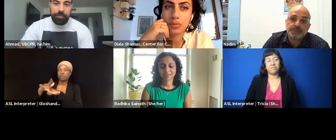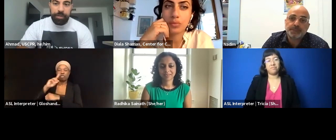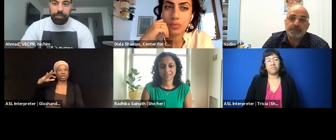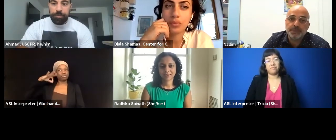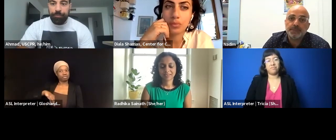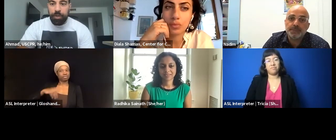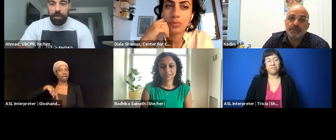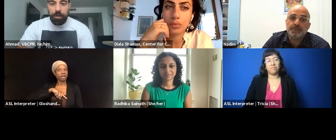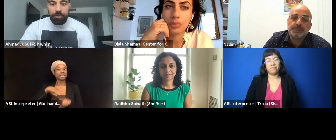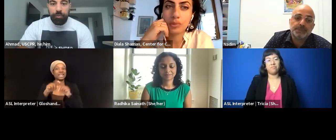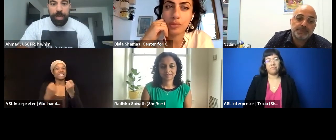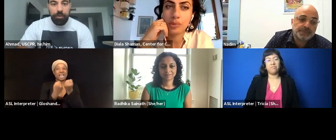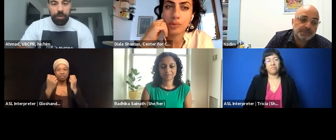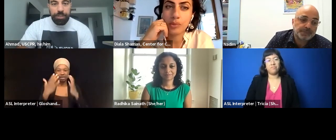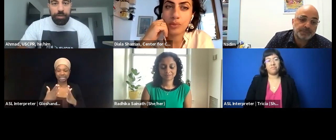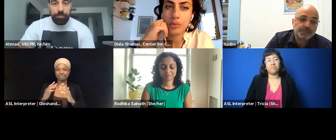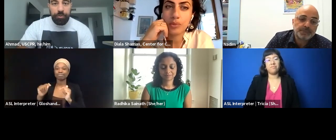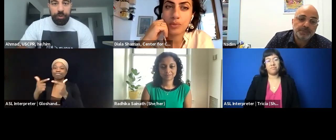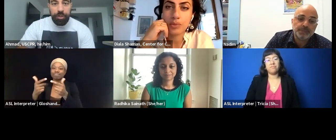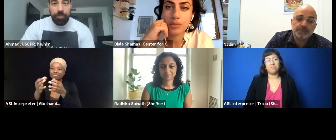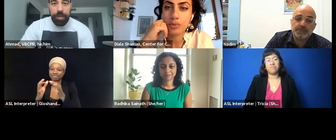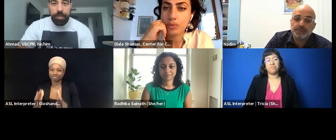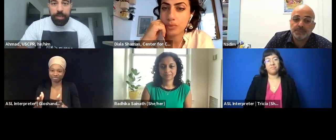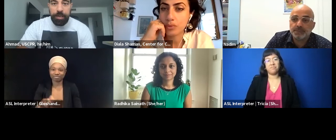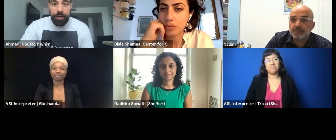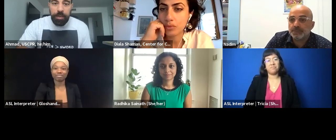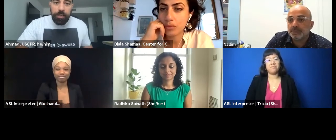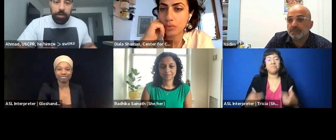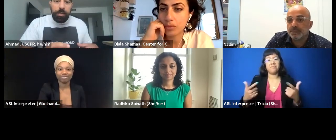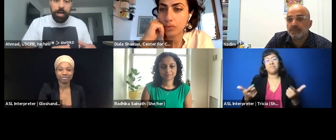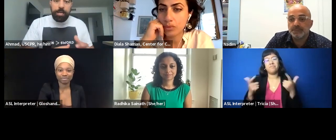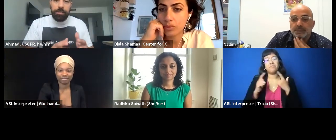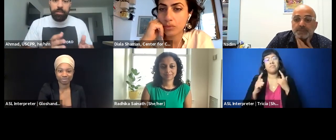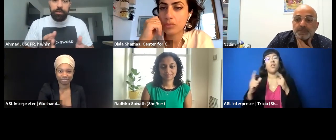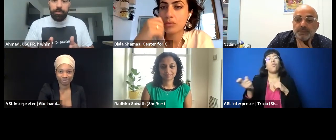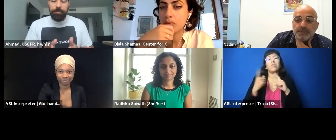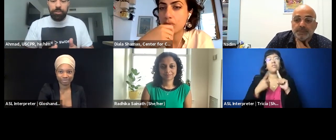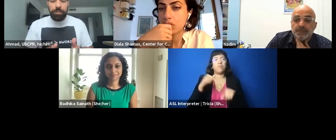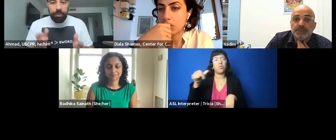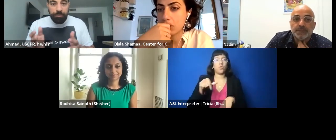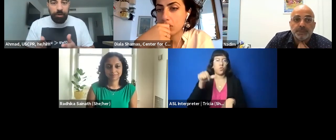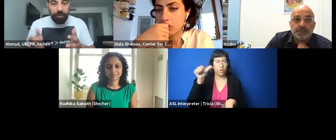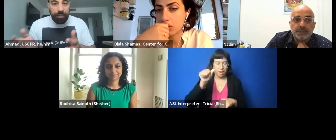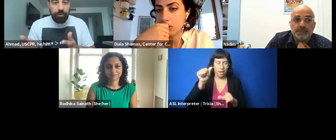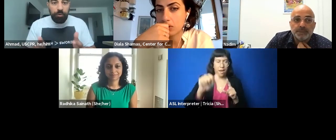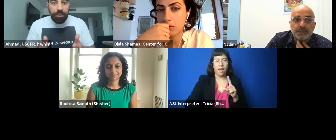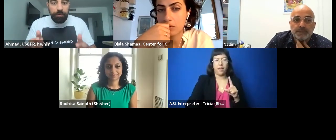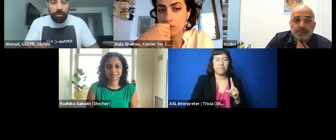So, we had a question come through the Q&A that actually situates perfectly with a question we wanted to ask.